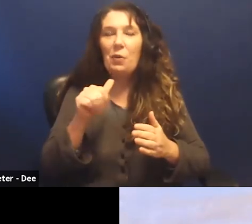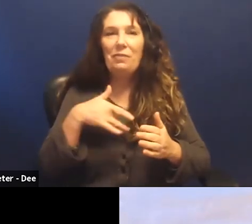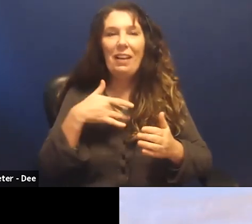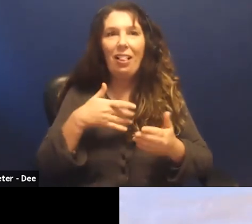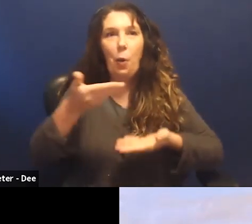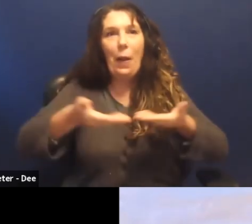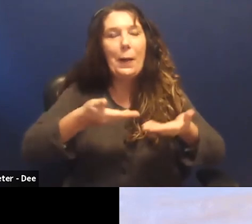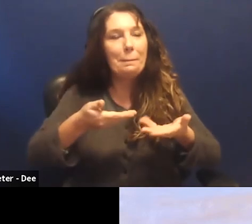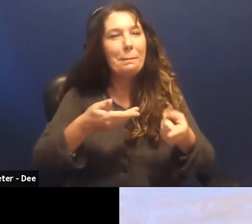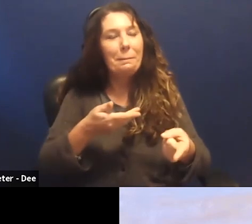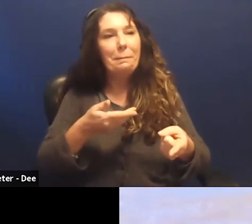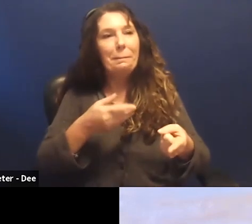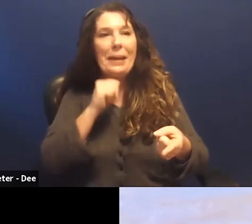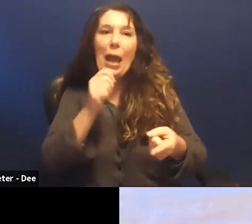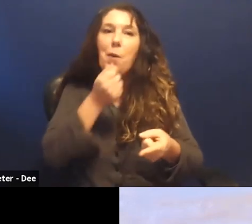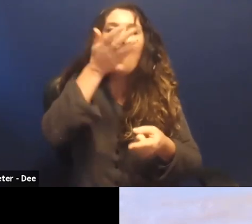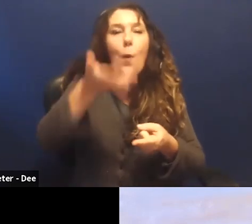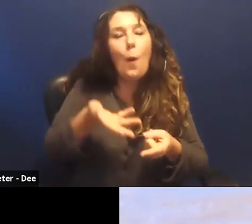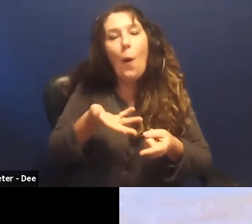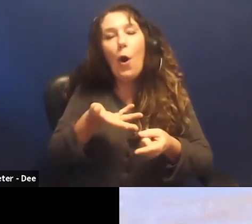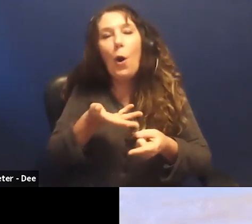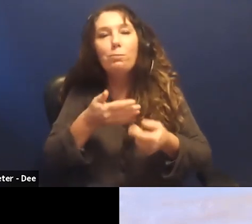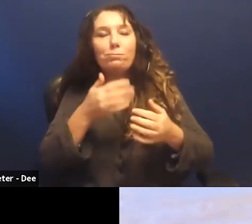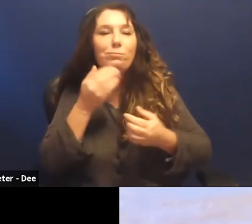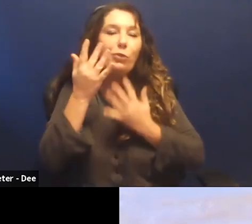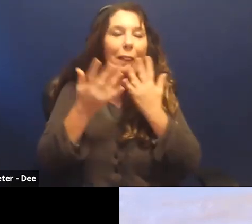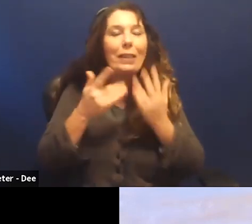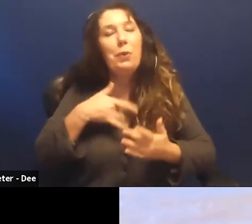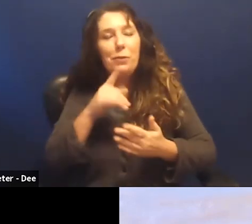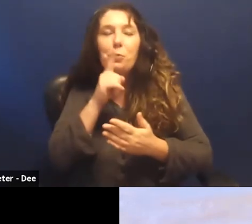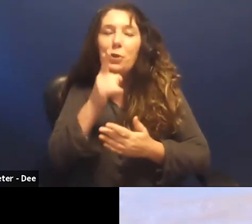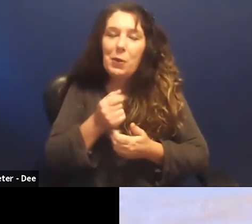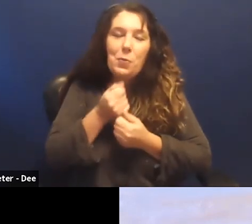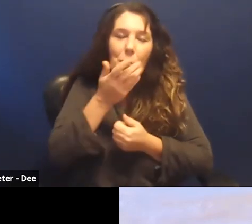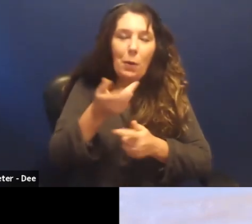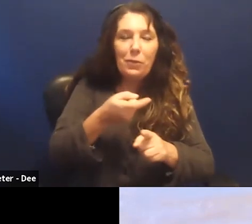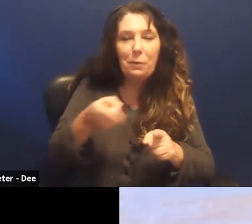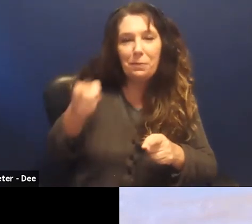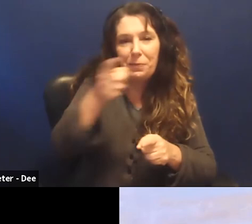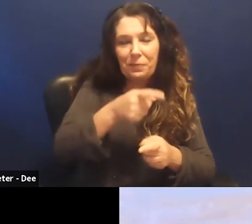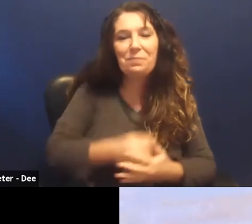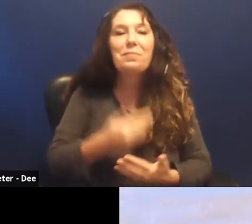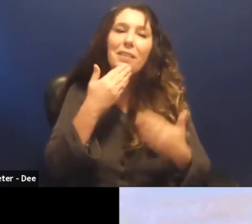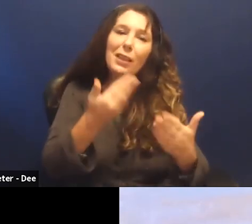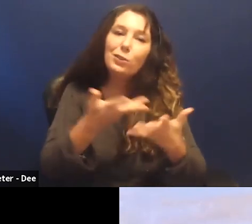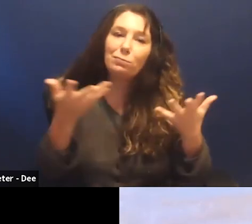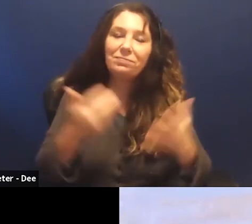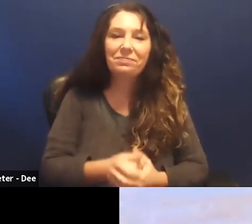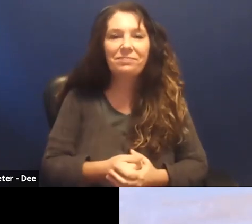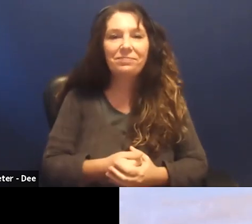they're not they're not very warm and welcoming so we feel warm and welcomed from this visit. So, thank you so much for that.